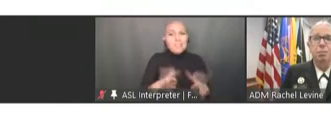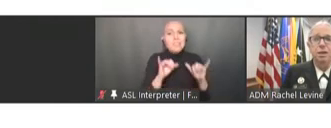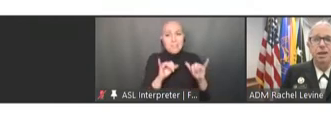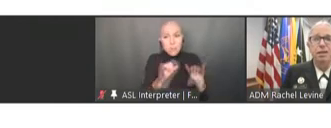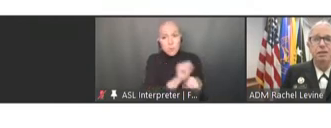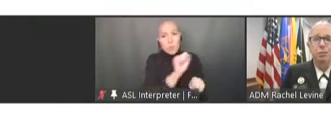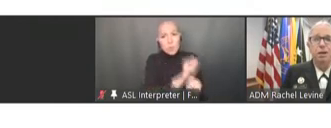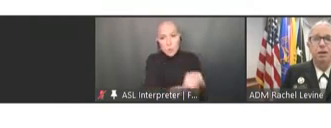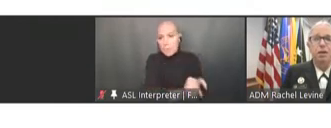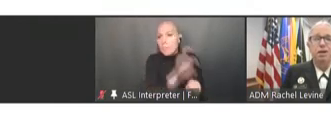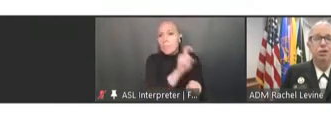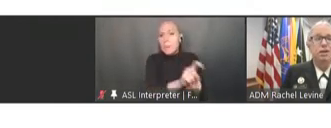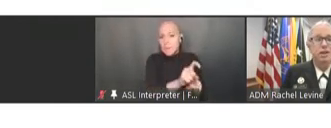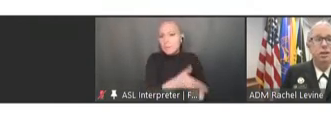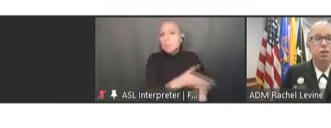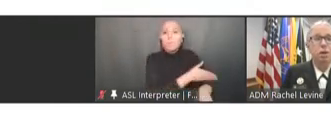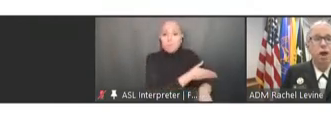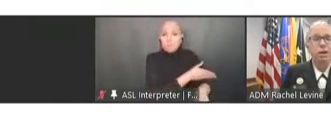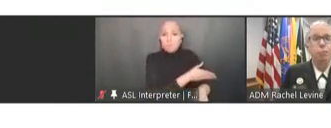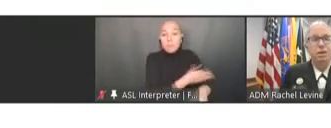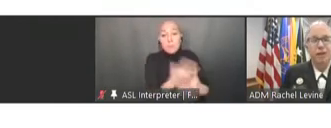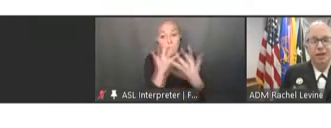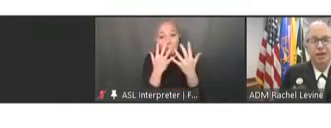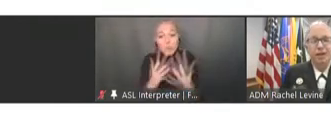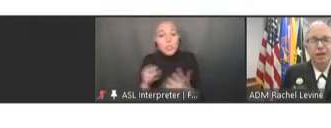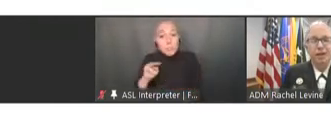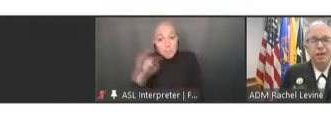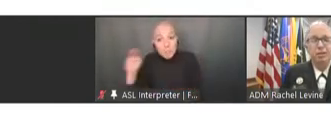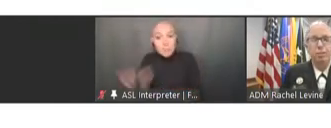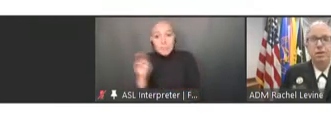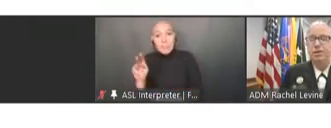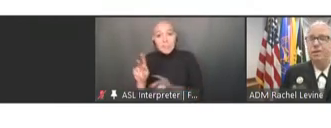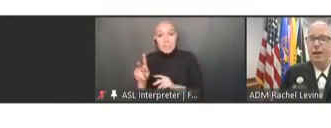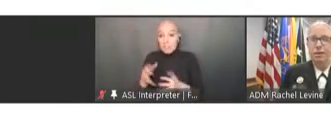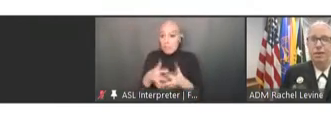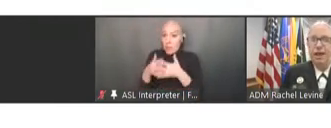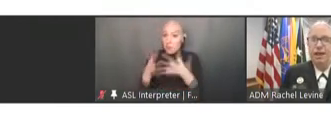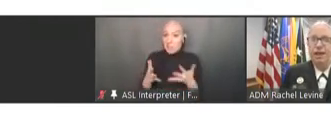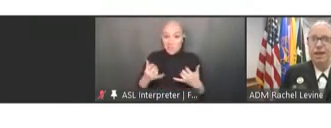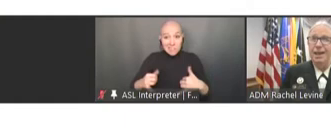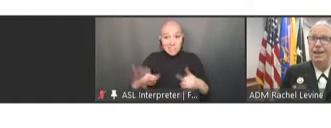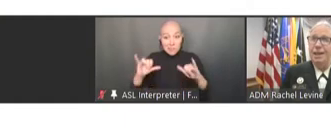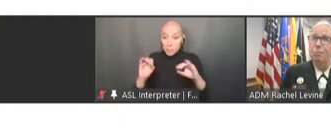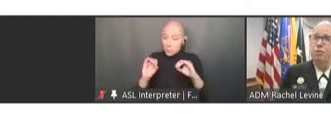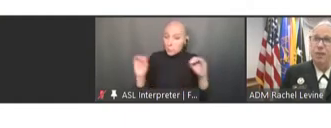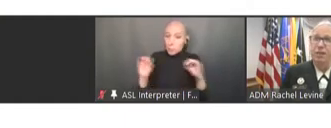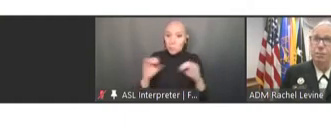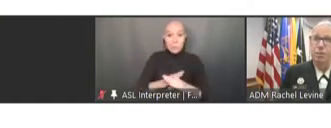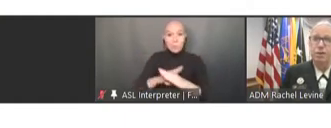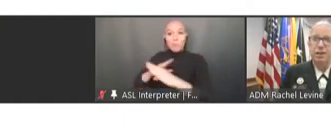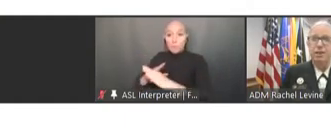millions of Americans are still not protected from this devastating and yet preventable disease.